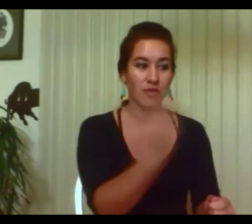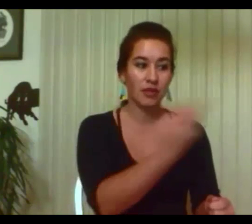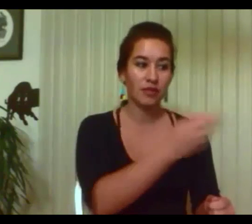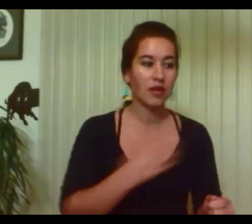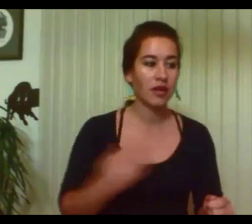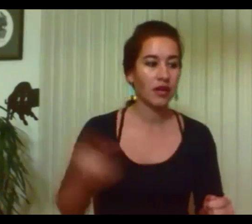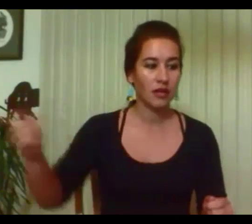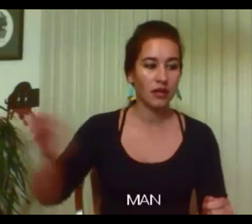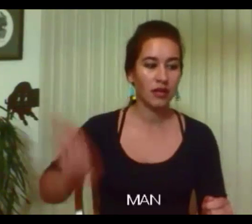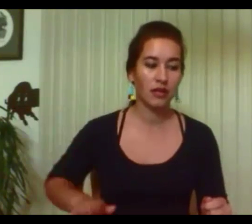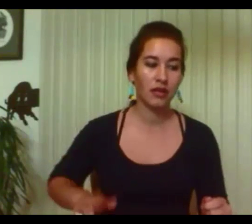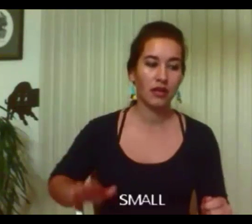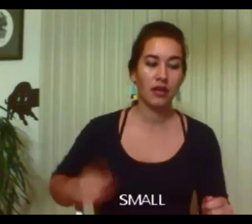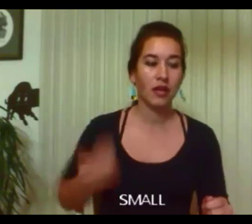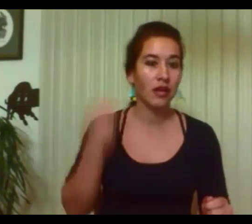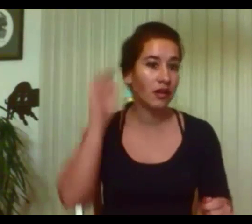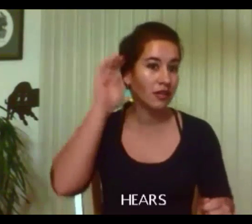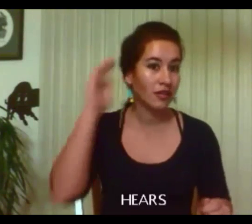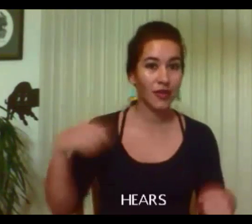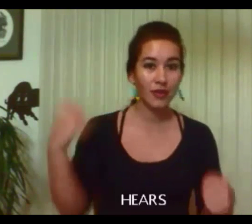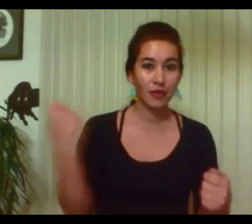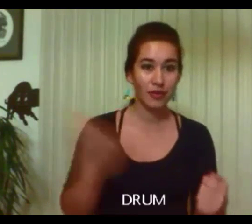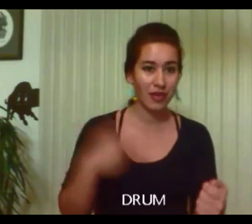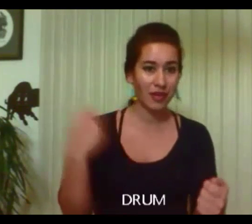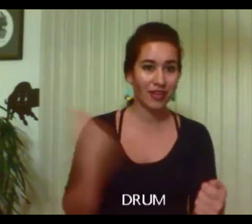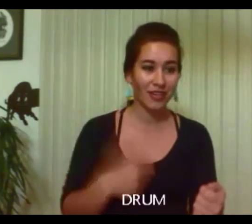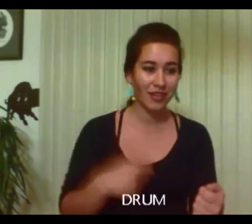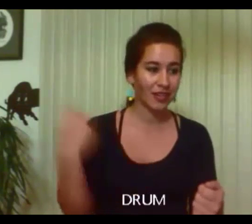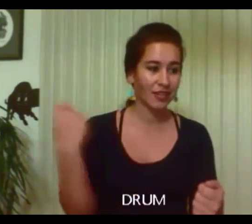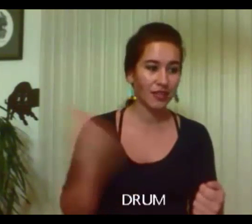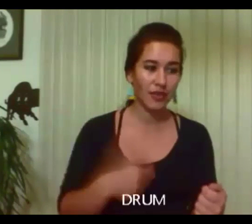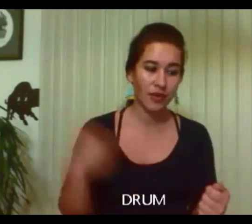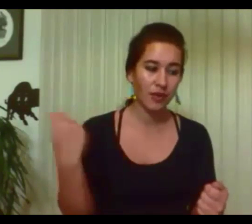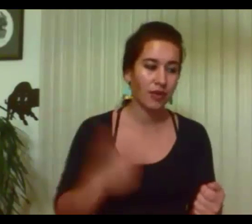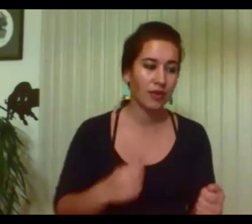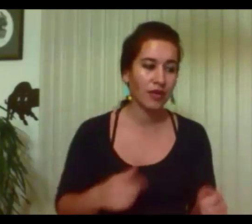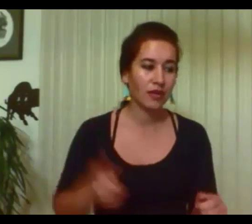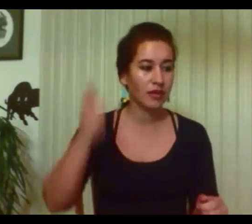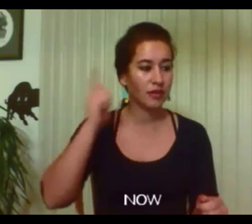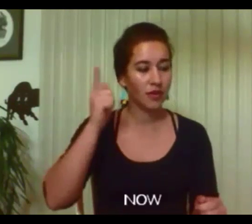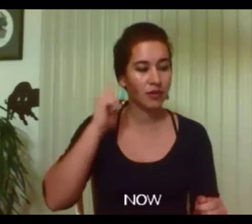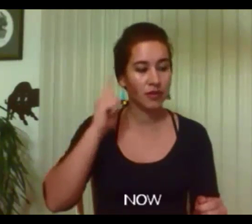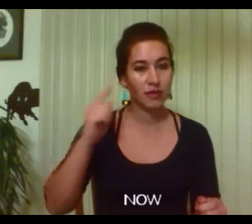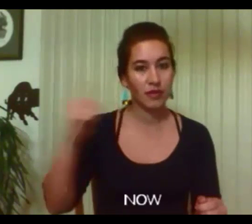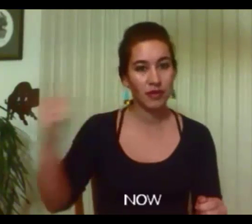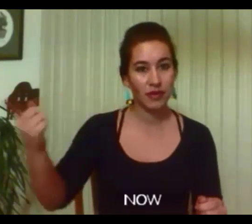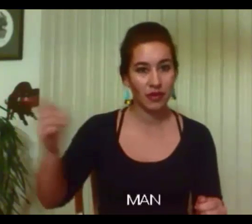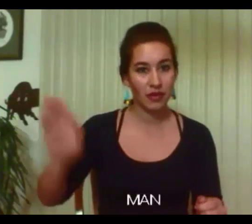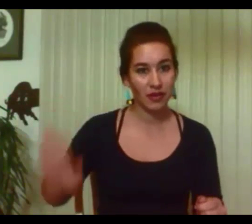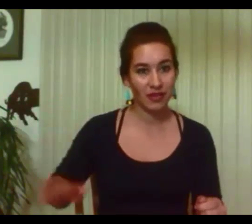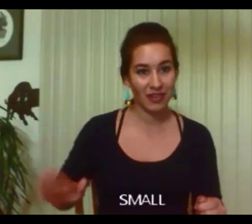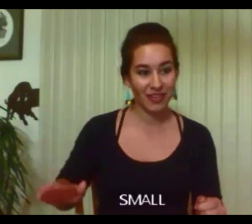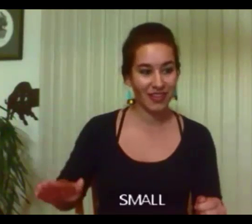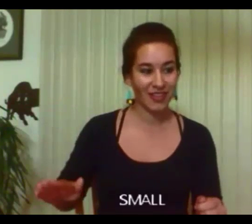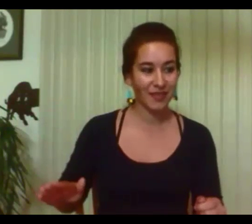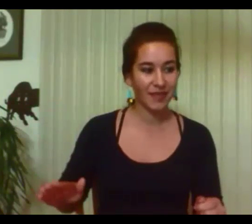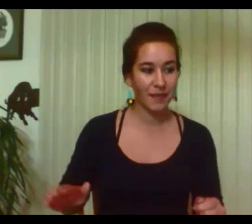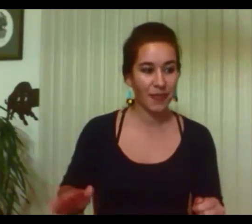Into his body it comes through his heart and his soul. It's his big moment his chance